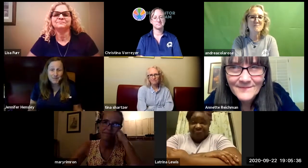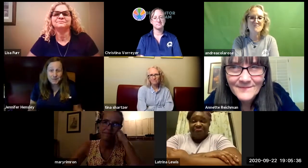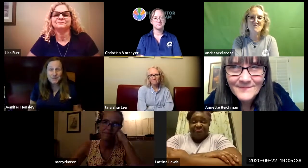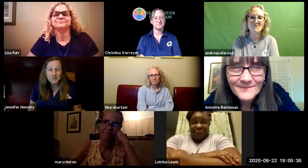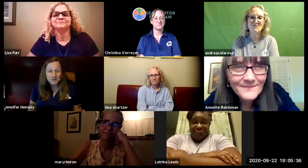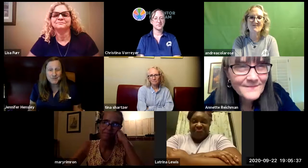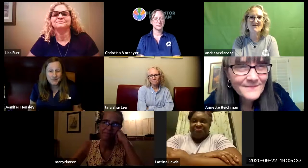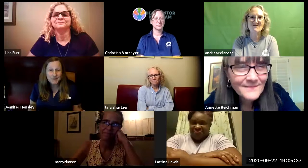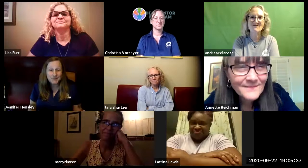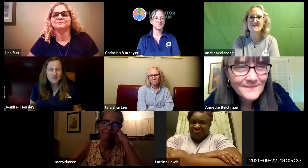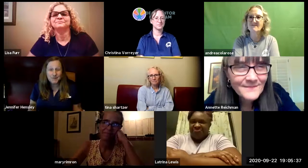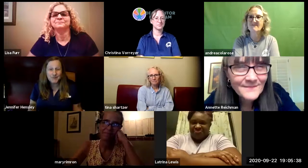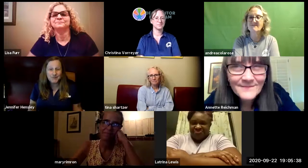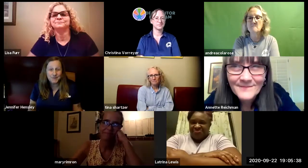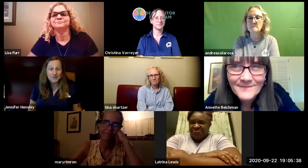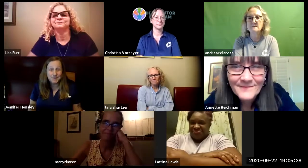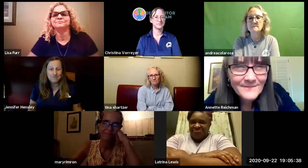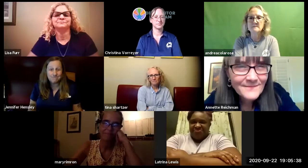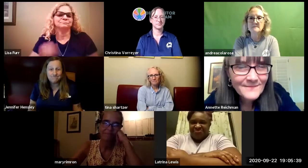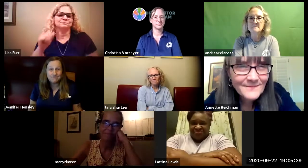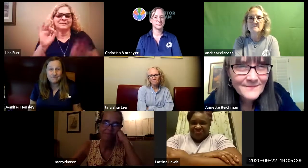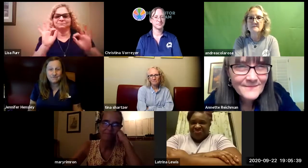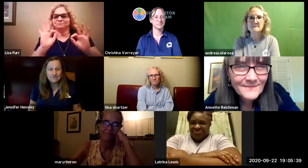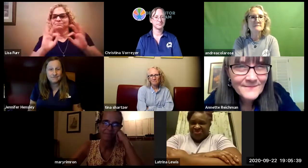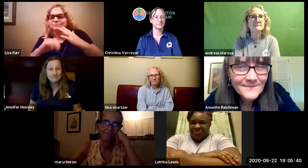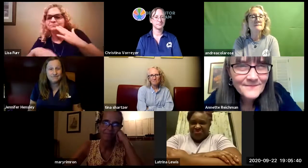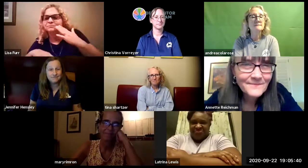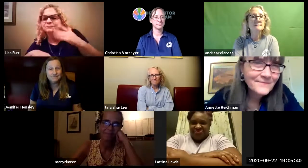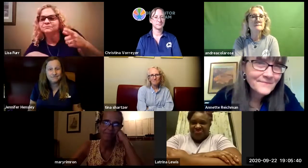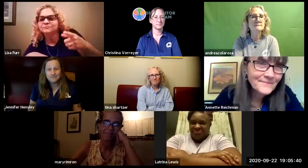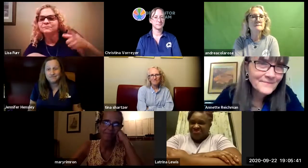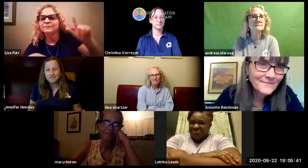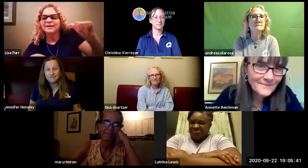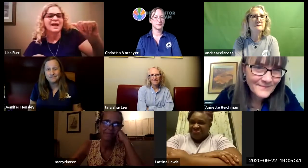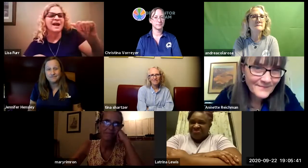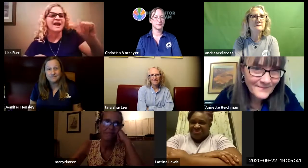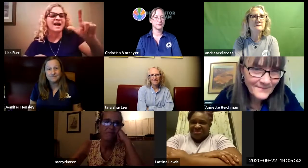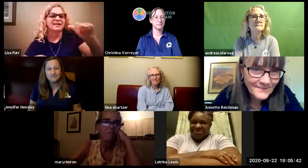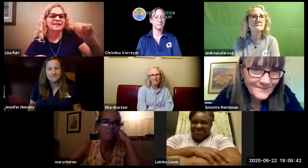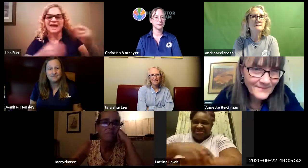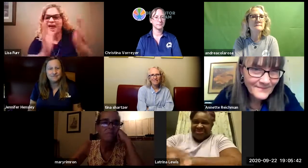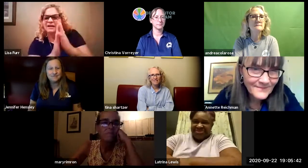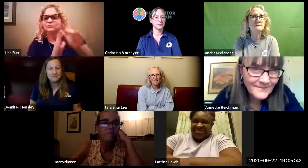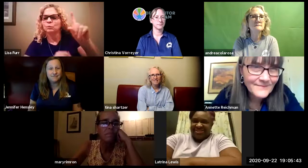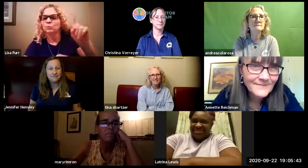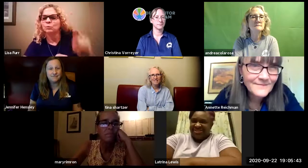but that's what's happening now